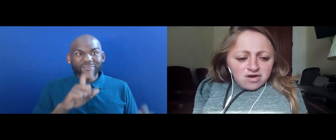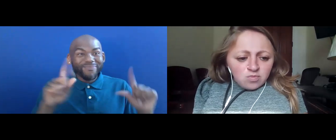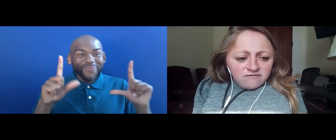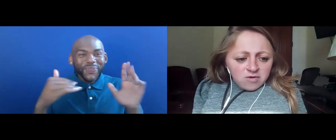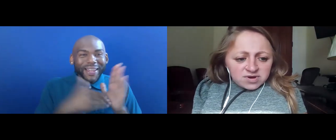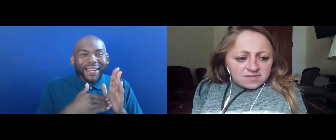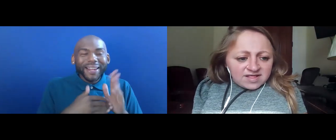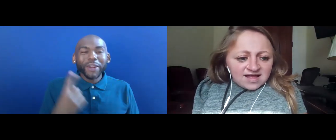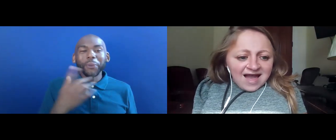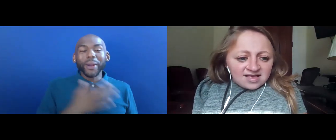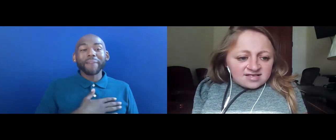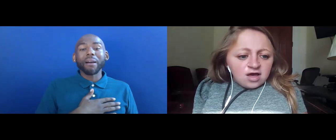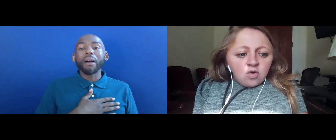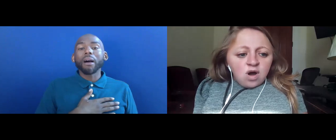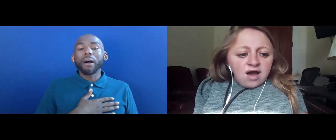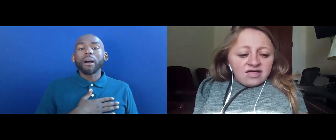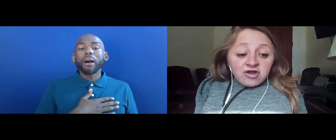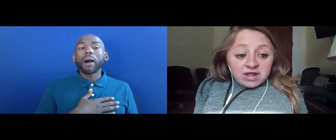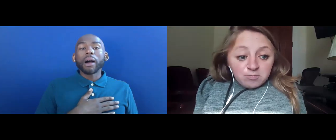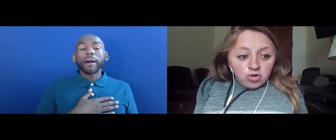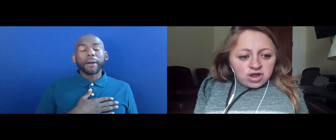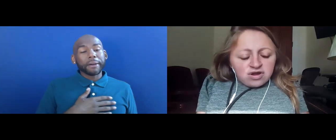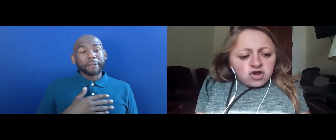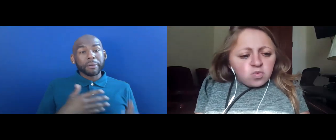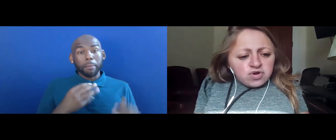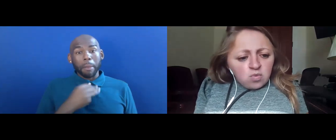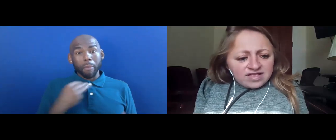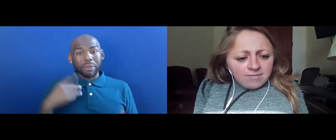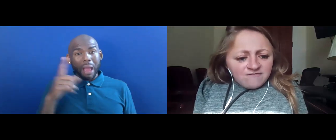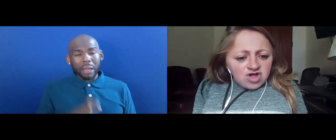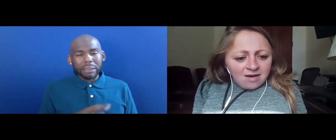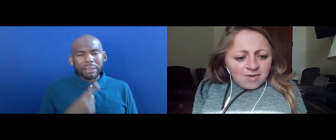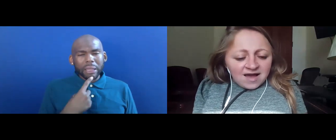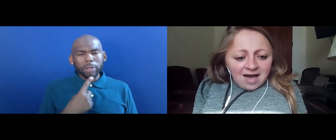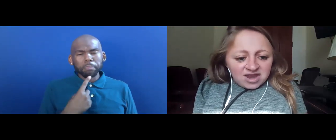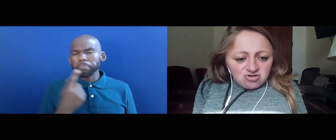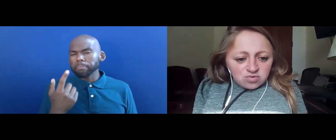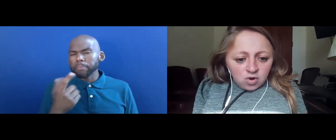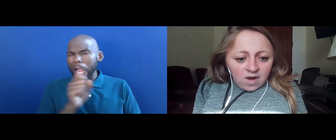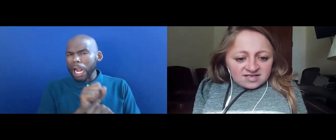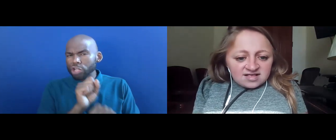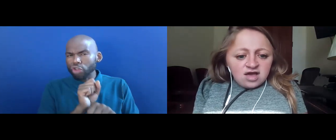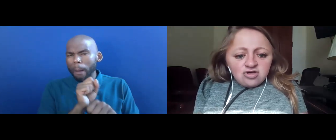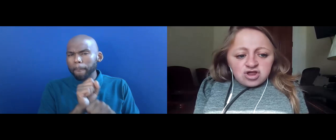ONE OF OUR PARTICIPANTS ASKED -- THEY ARE AN EMPLOYER AND ARE WONDERING WHAT KIND OF JOB ACCOMMODATION REQUESTS SHOULD